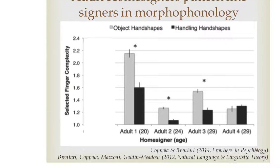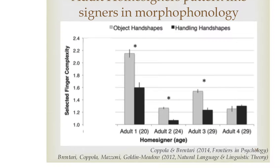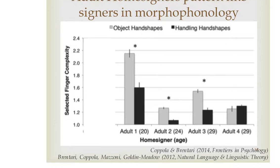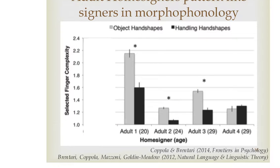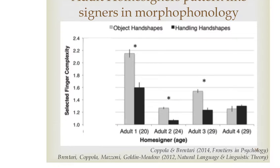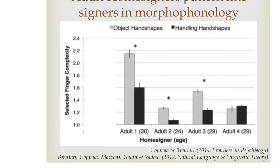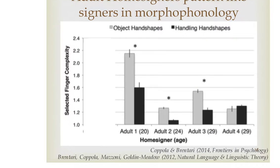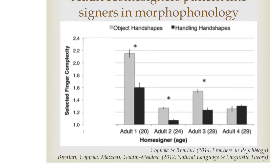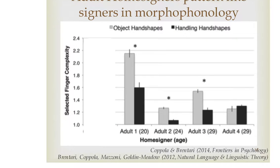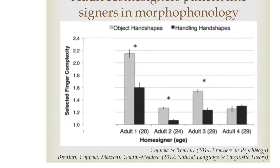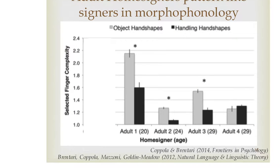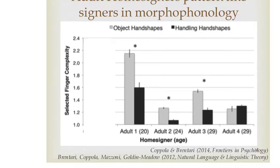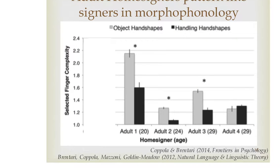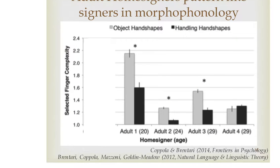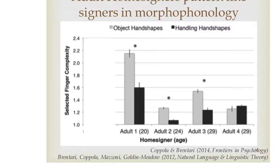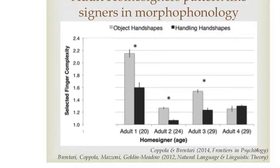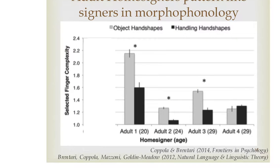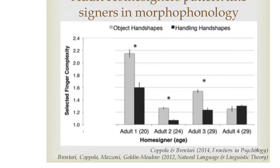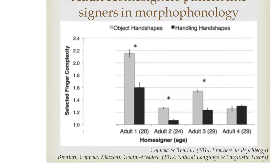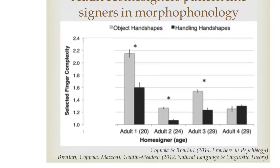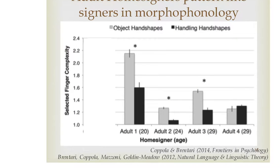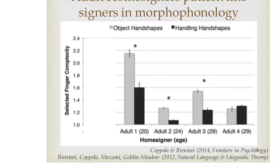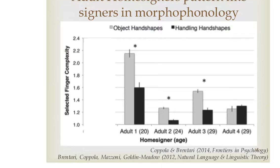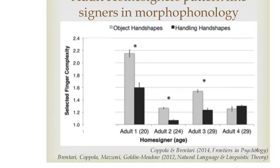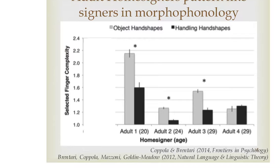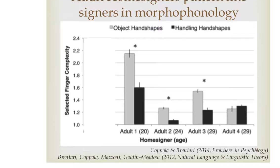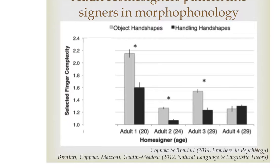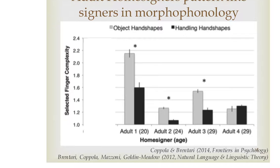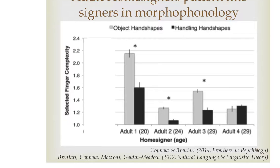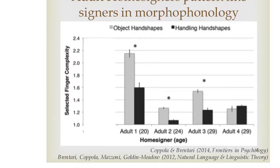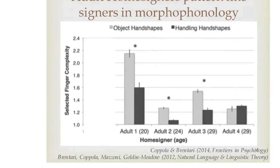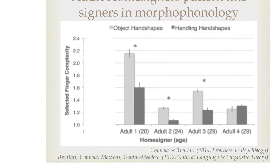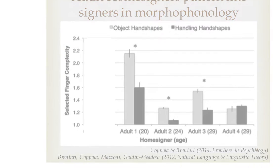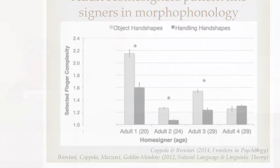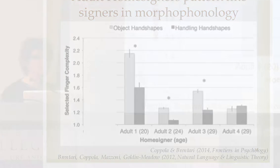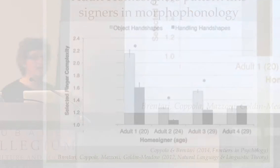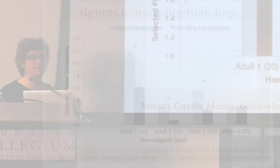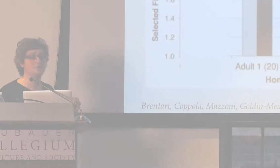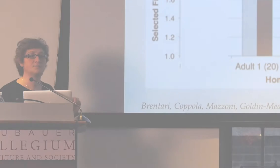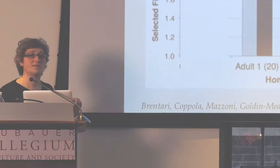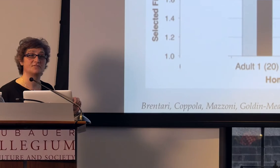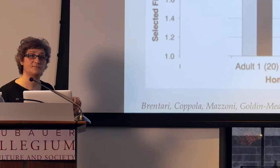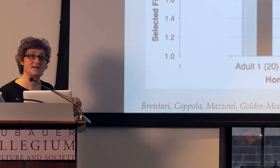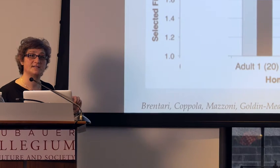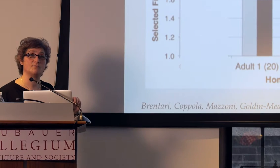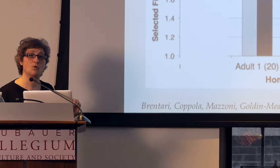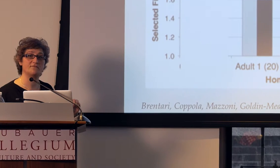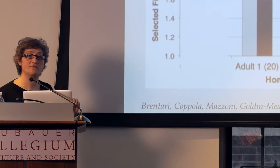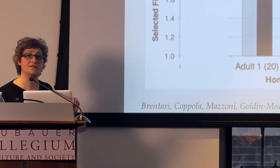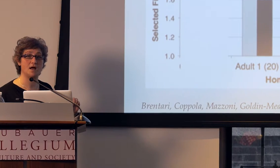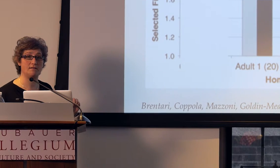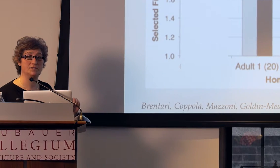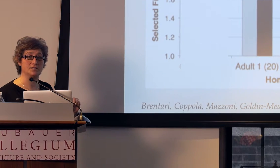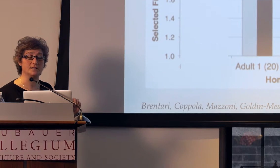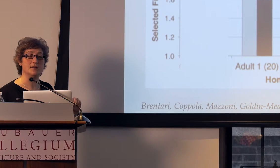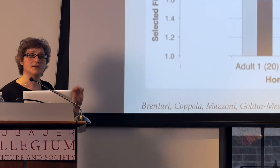Okay, so I want to turn now to the patterns that we saw in adult homesigners with respect to the morphophonology.